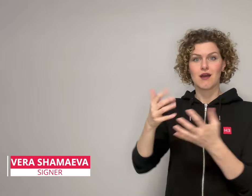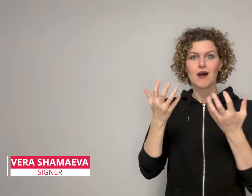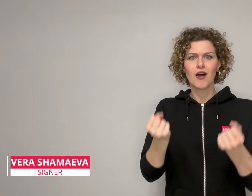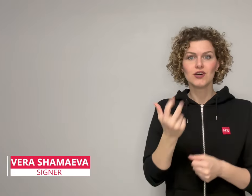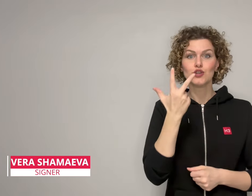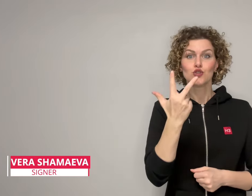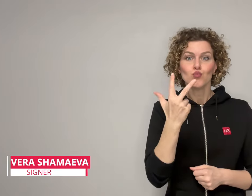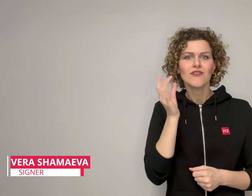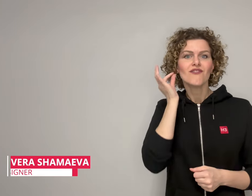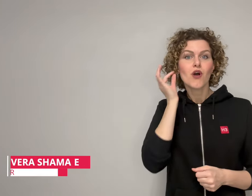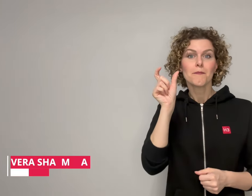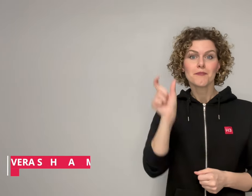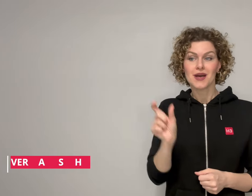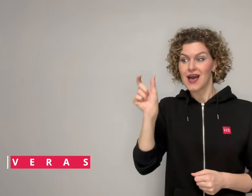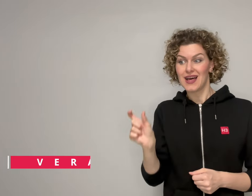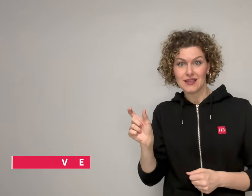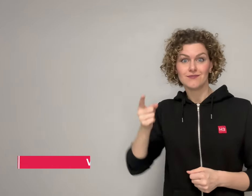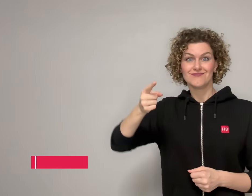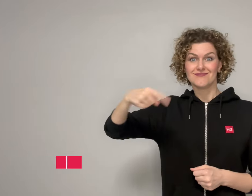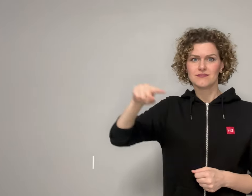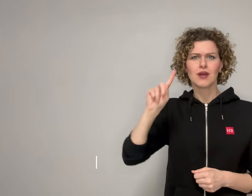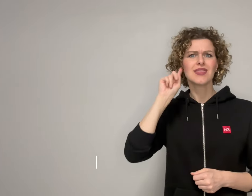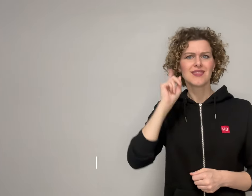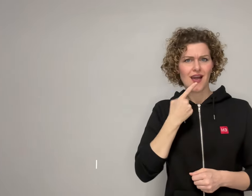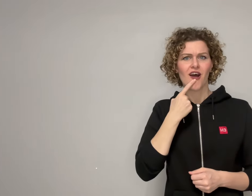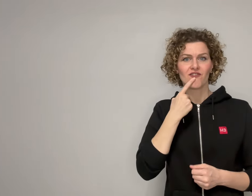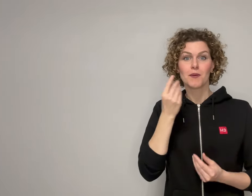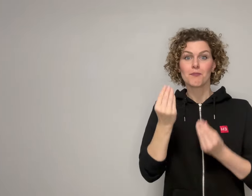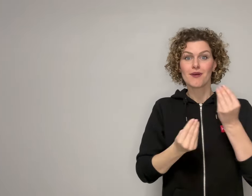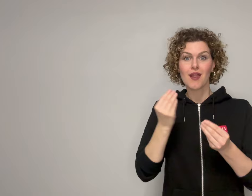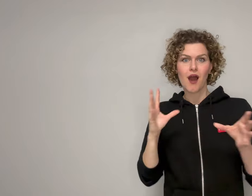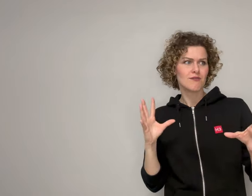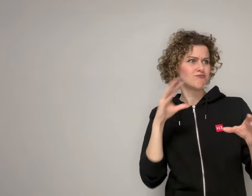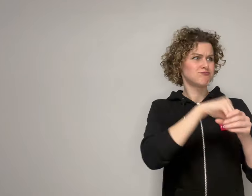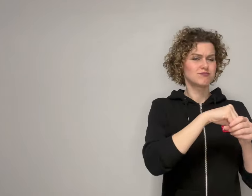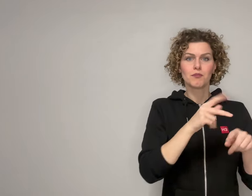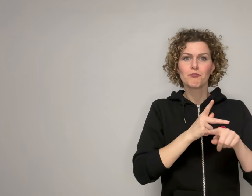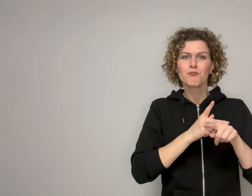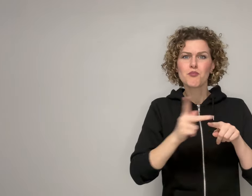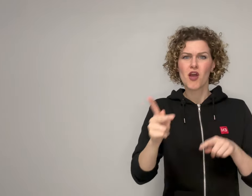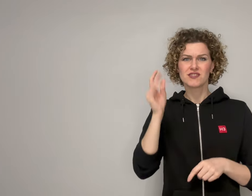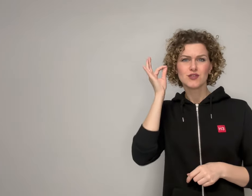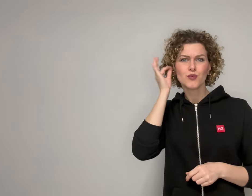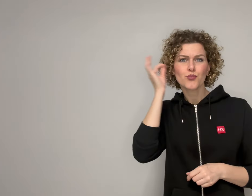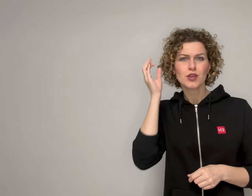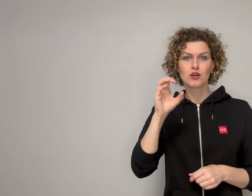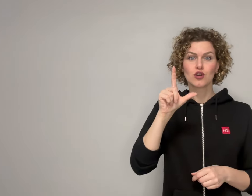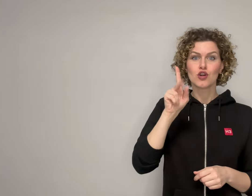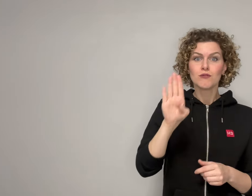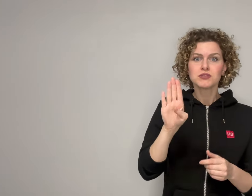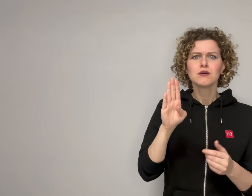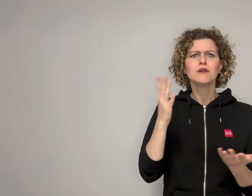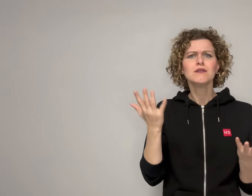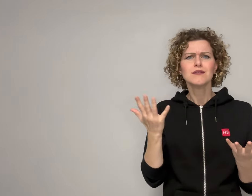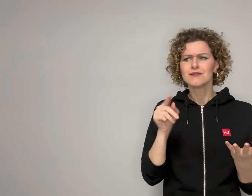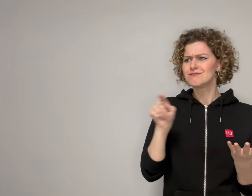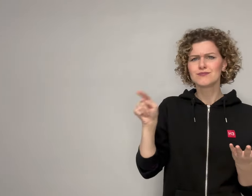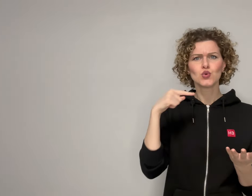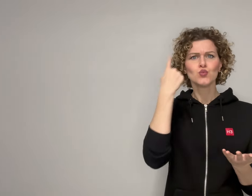team and they are also part of a professional hearing women's team.